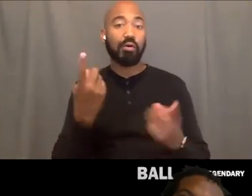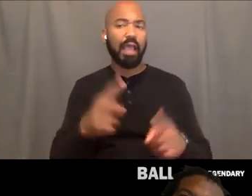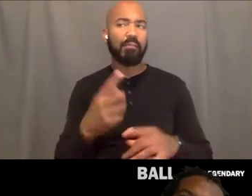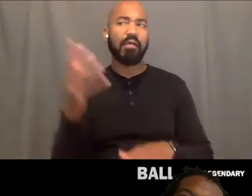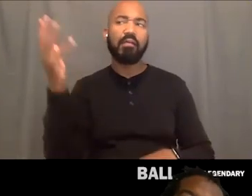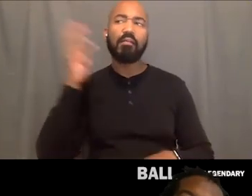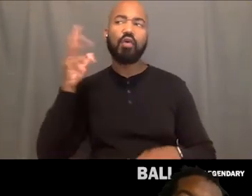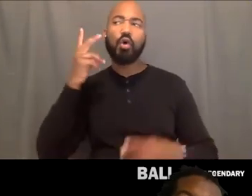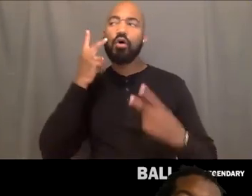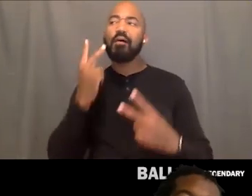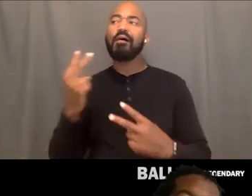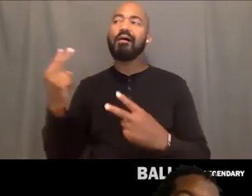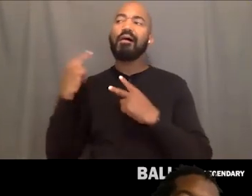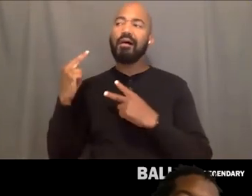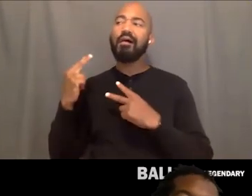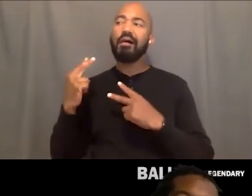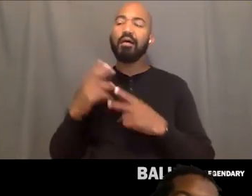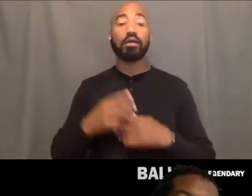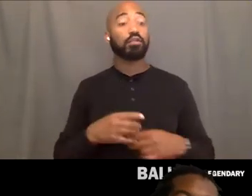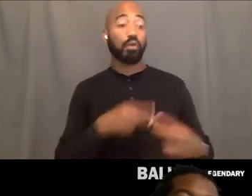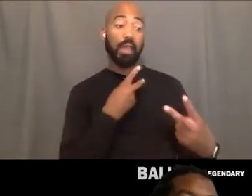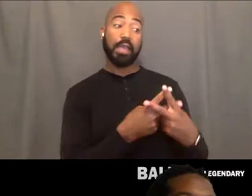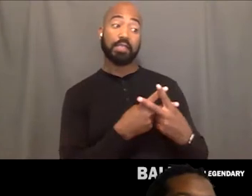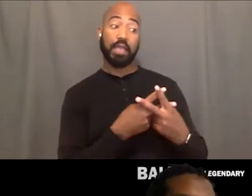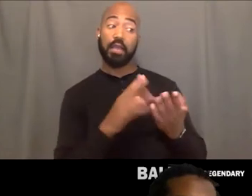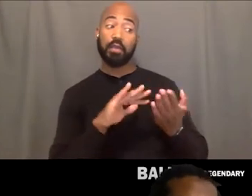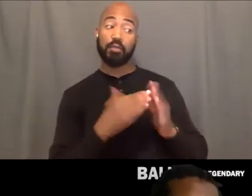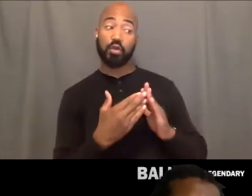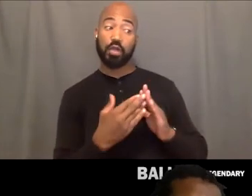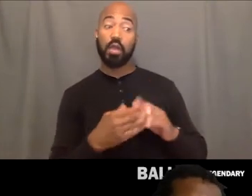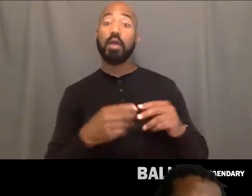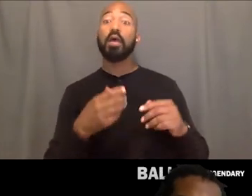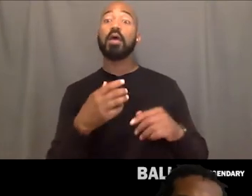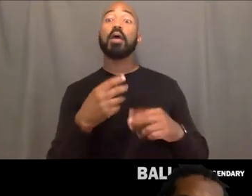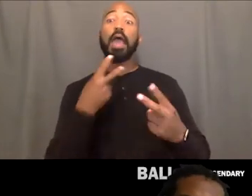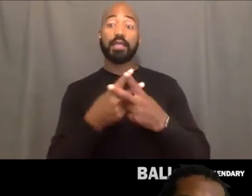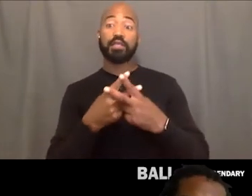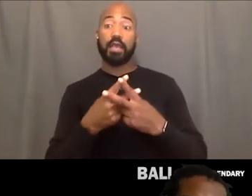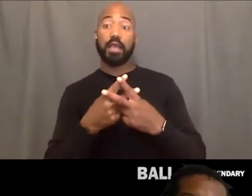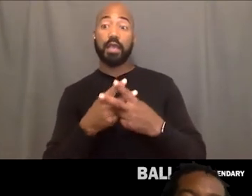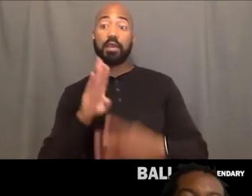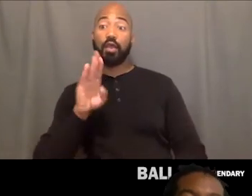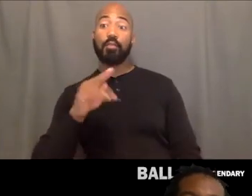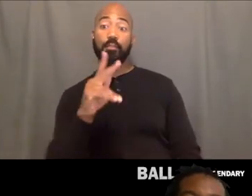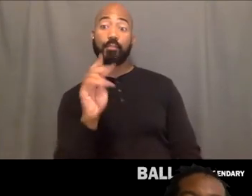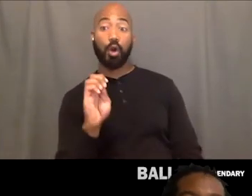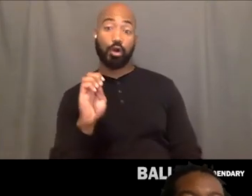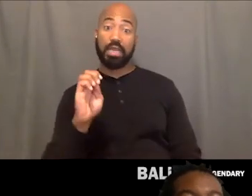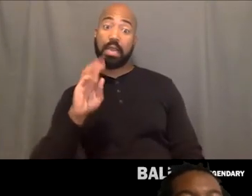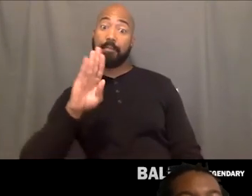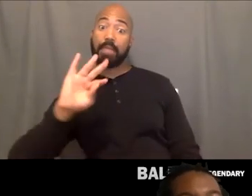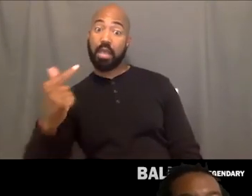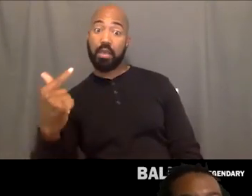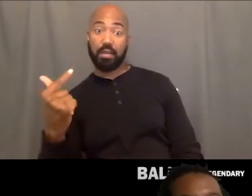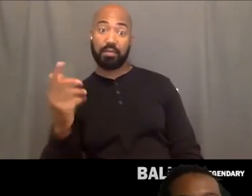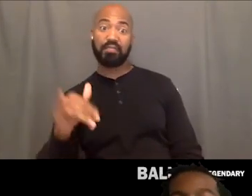Okay, so like hashtag community. Hashtag Birken bag community. Yeah, the Birken, Birken in the community.